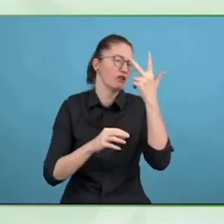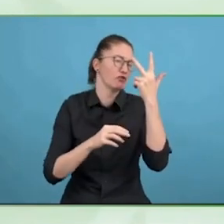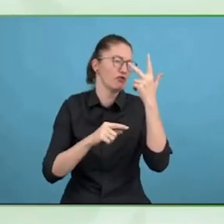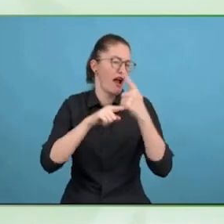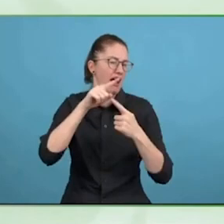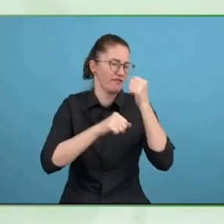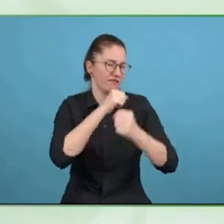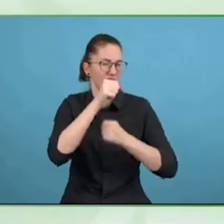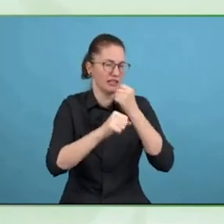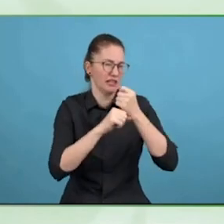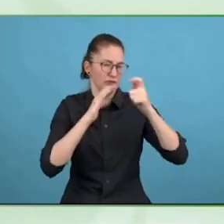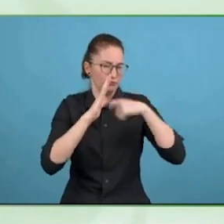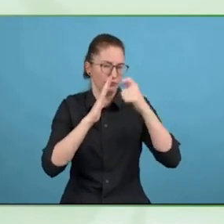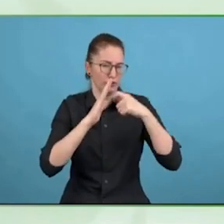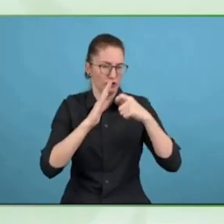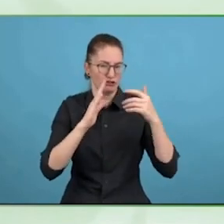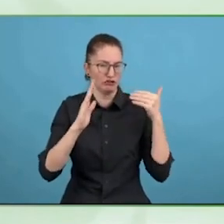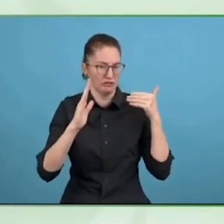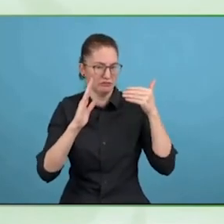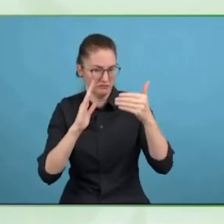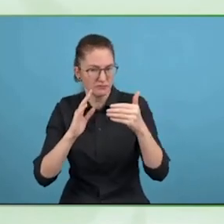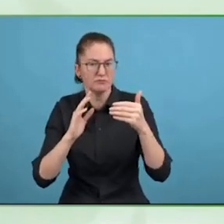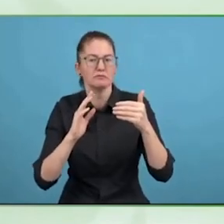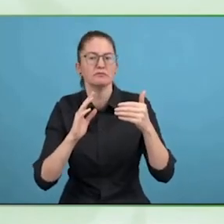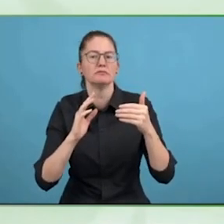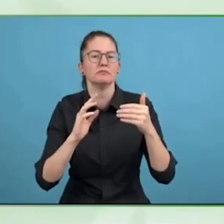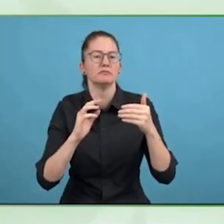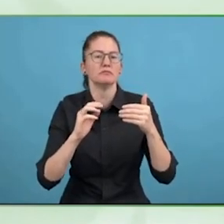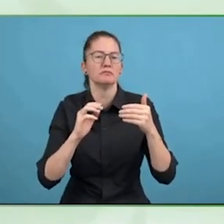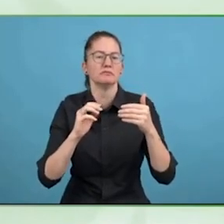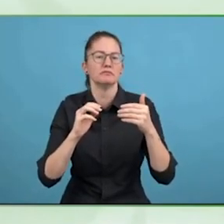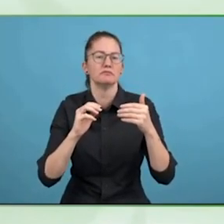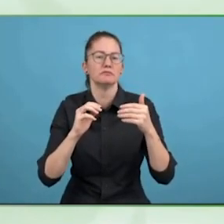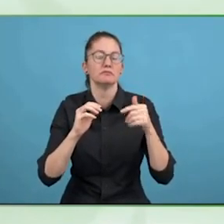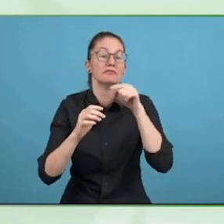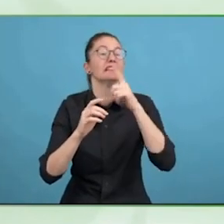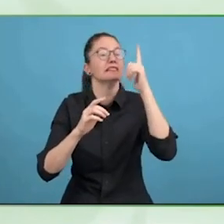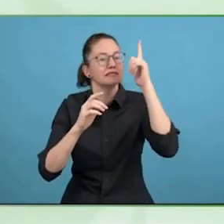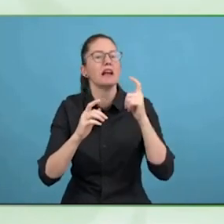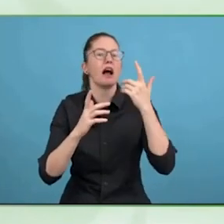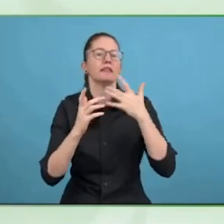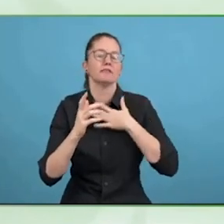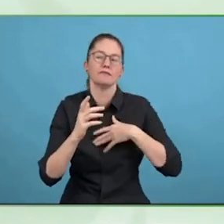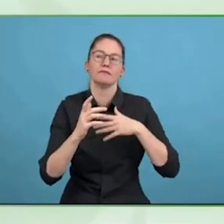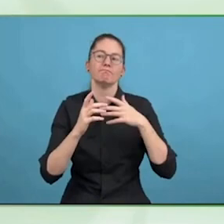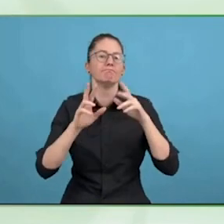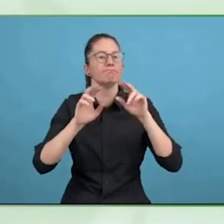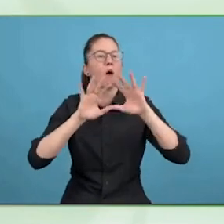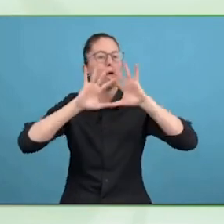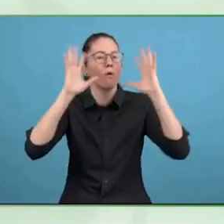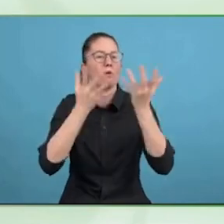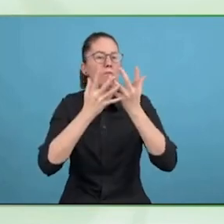opportunity we collected so much good experience, and also the